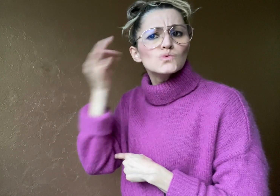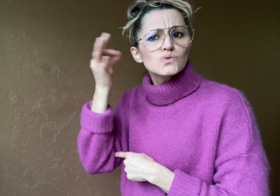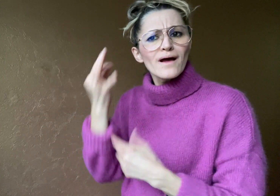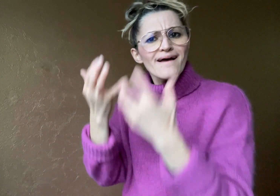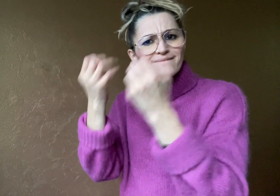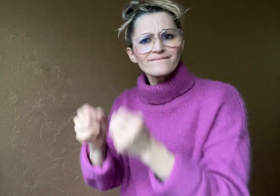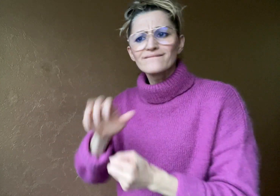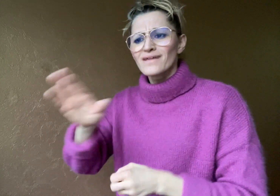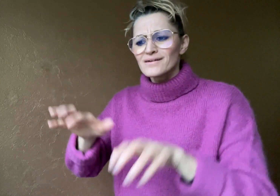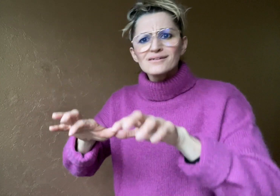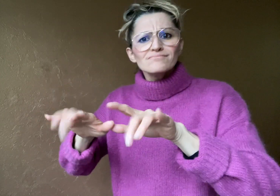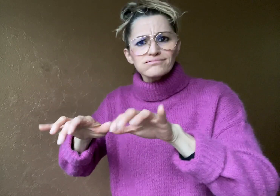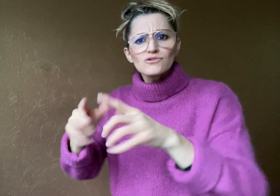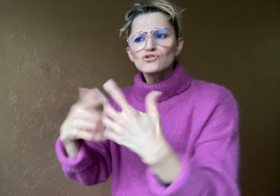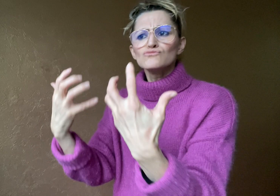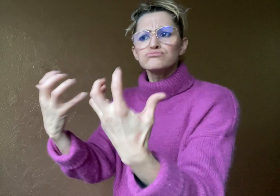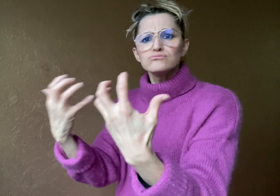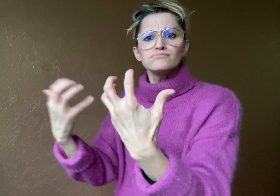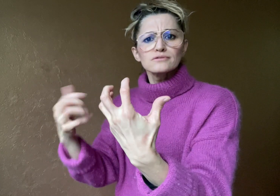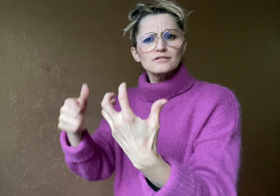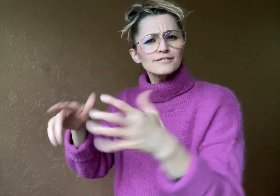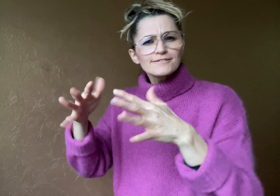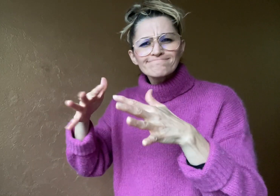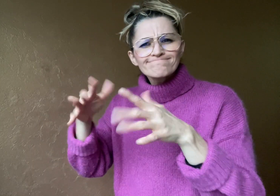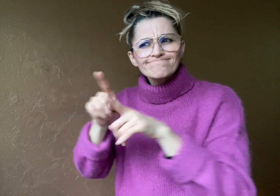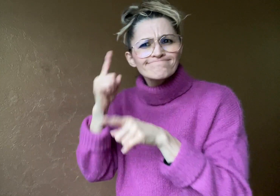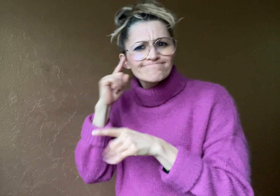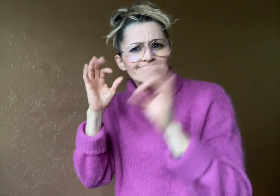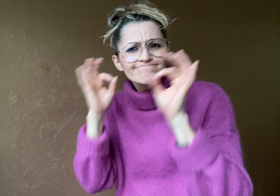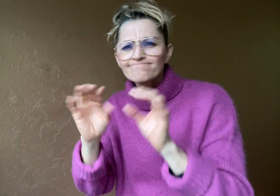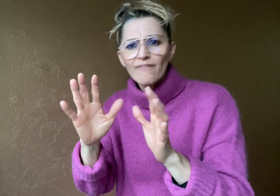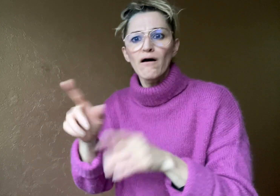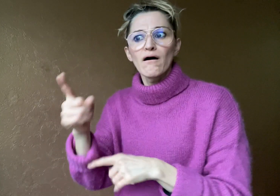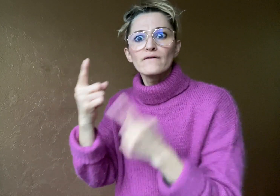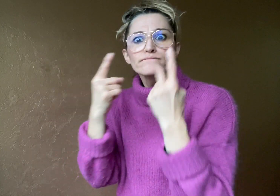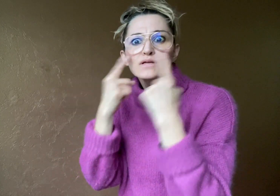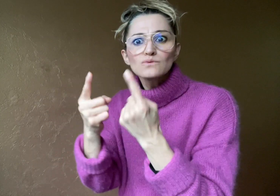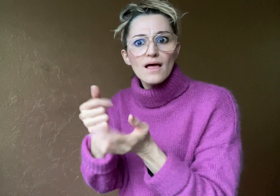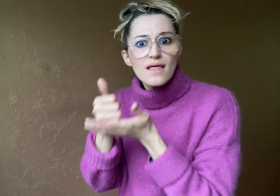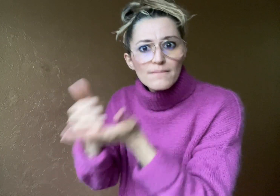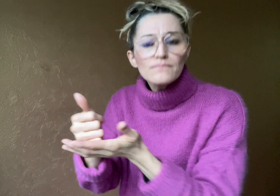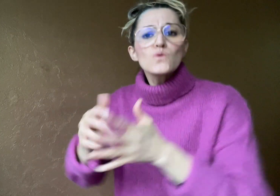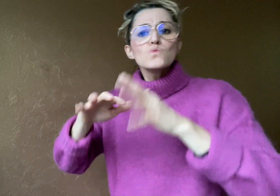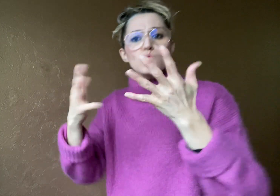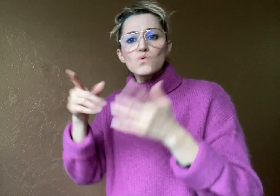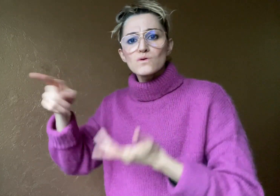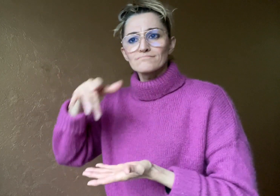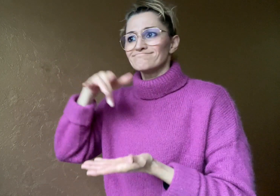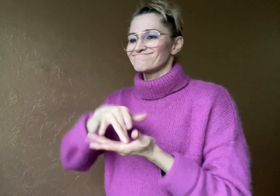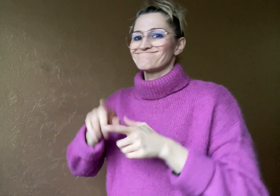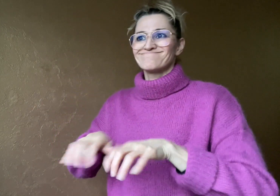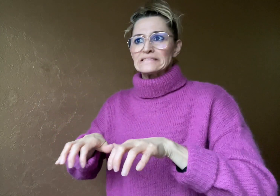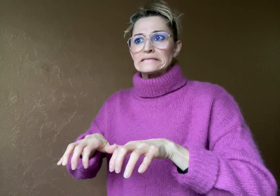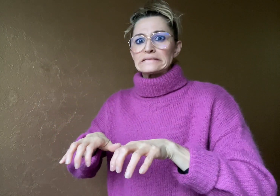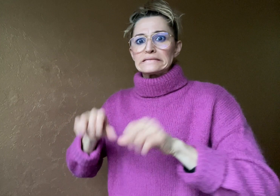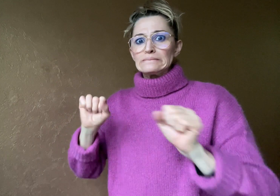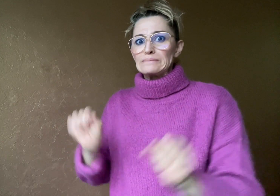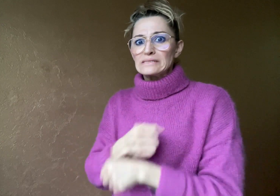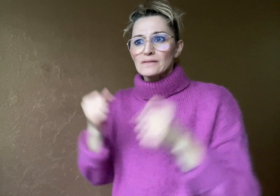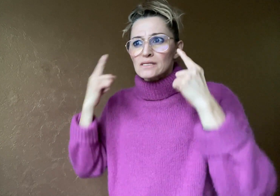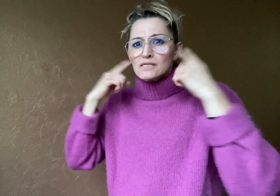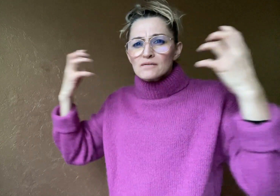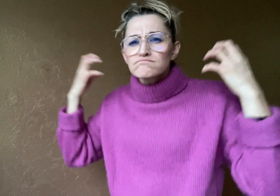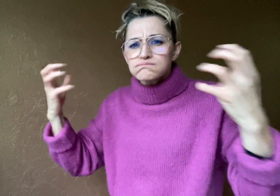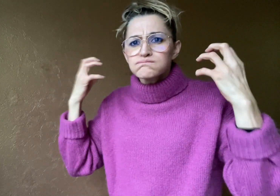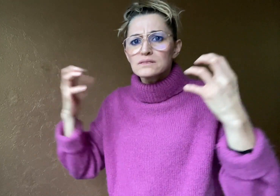who have a weak sound system or are in a place where